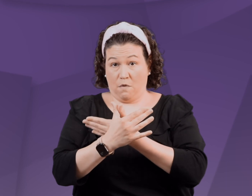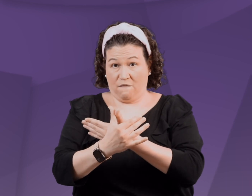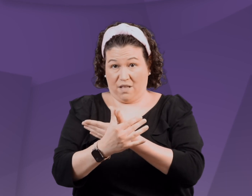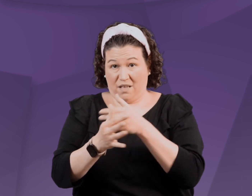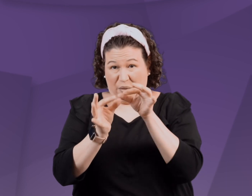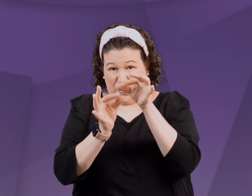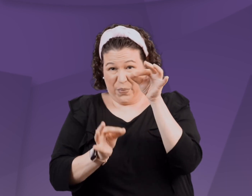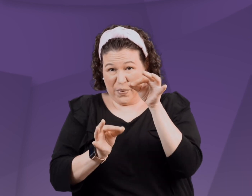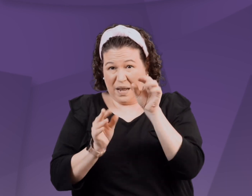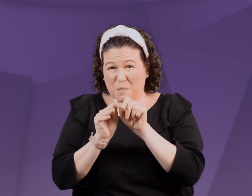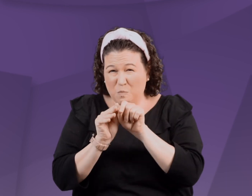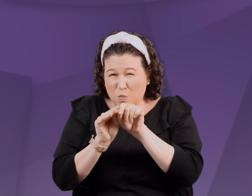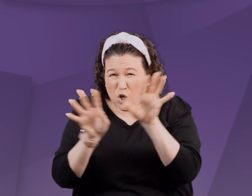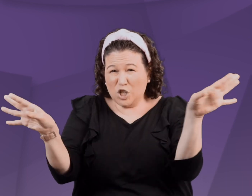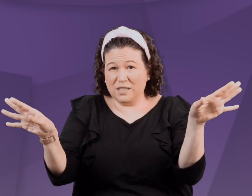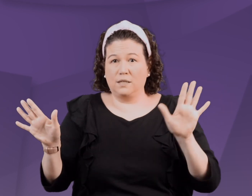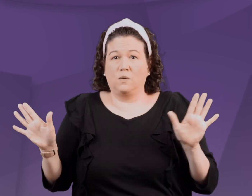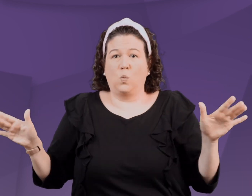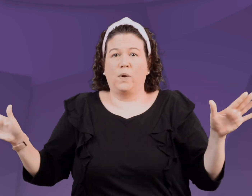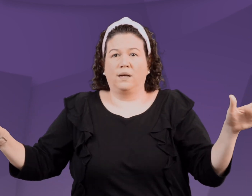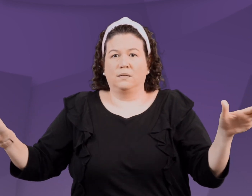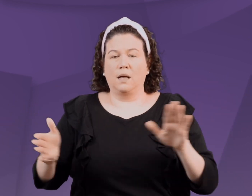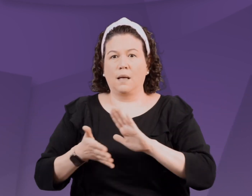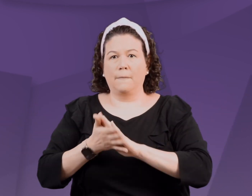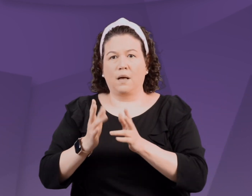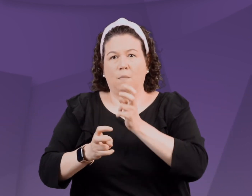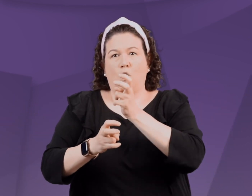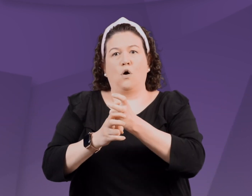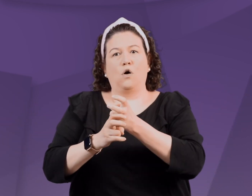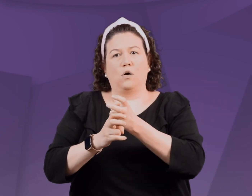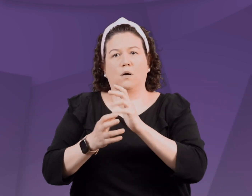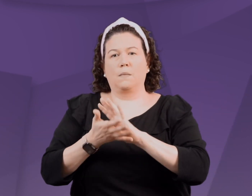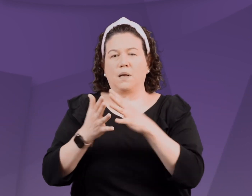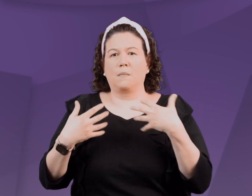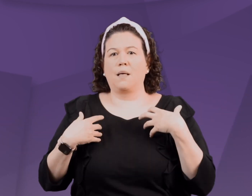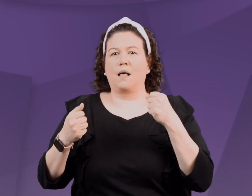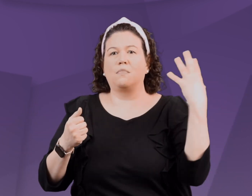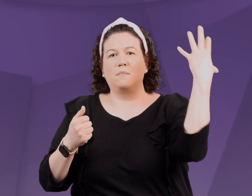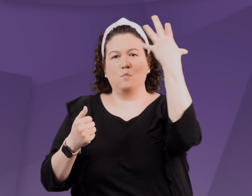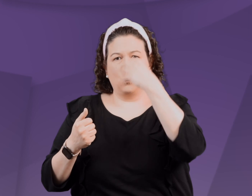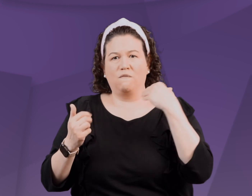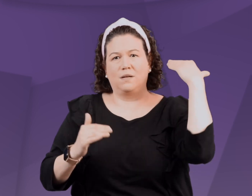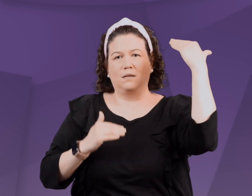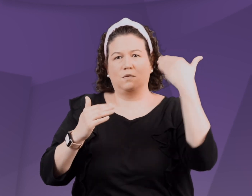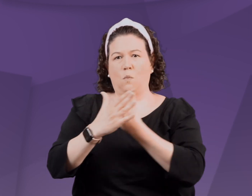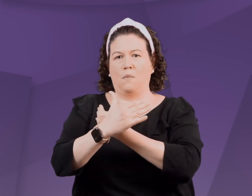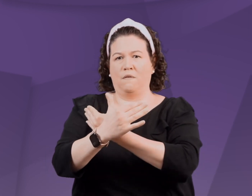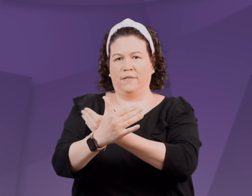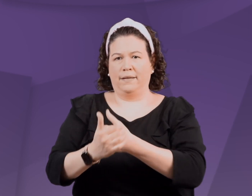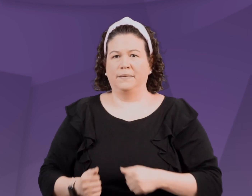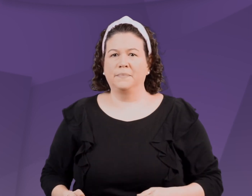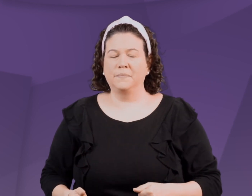into the tiny capillaries in the wings where they harden to complete the healthy and beautiful adult butterfly.